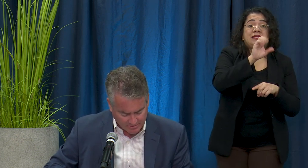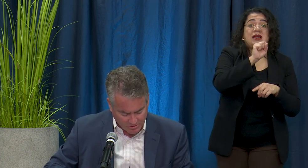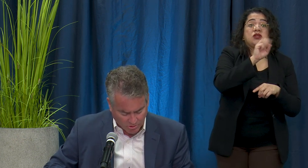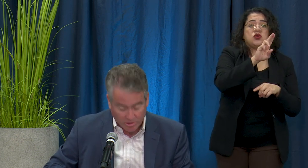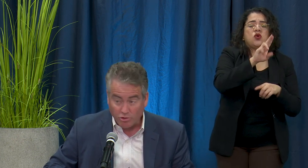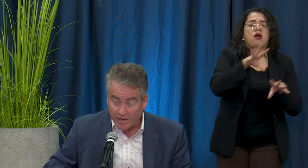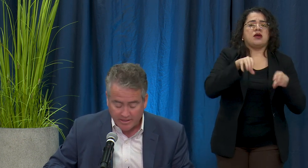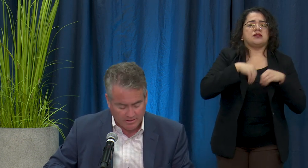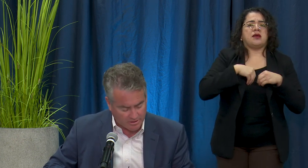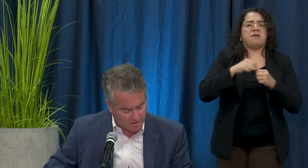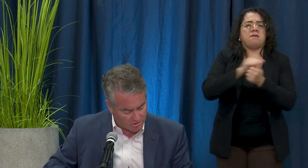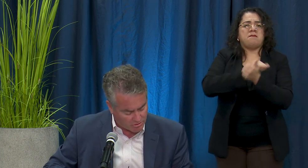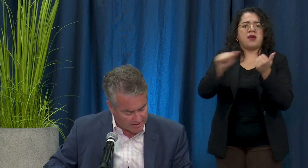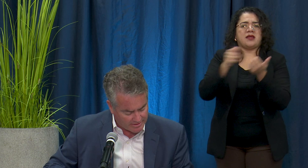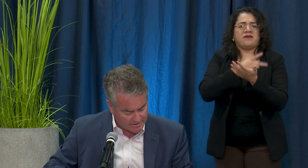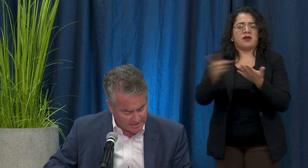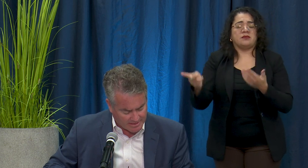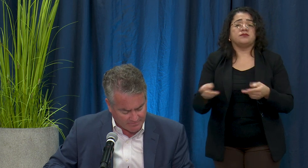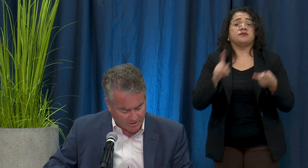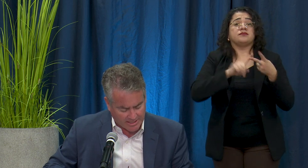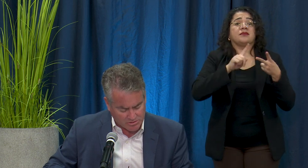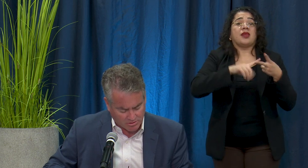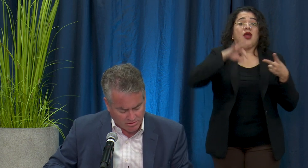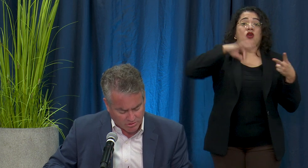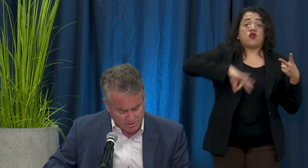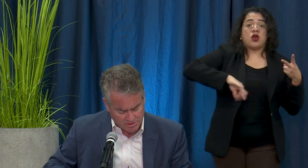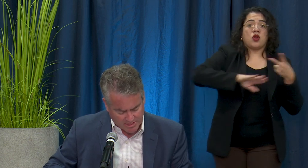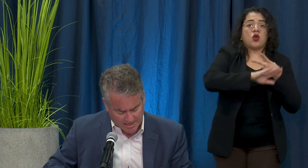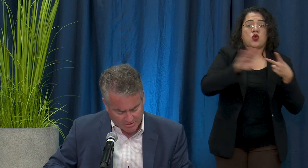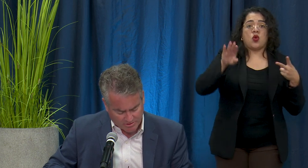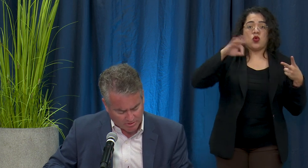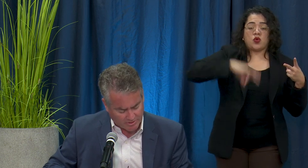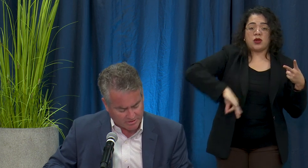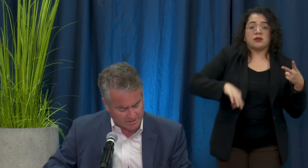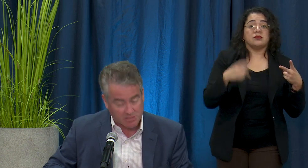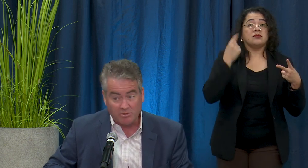credit/no credit for high school courses taking during the winter and spring